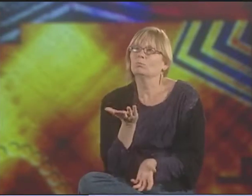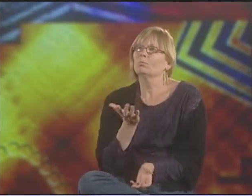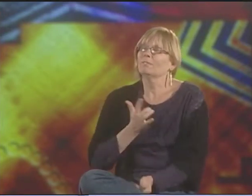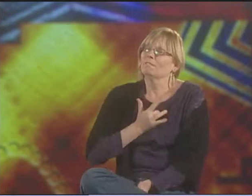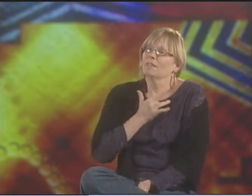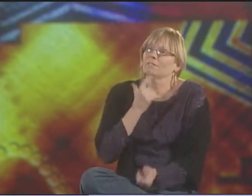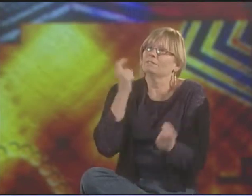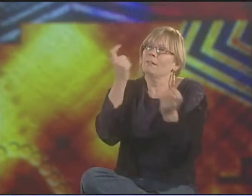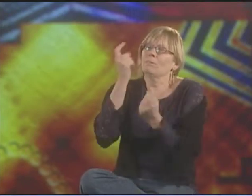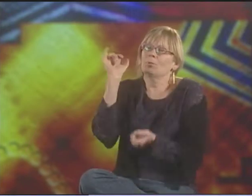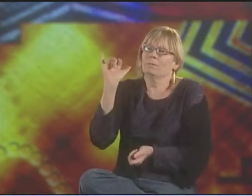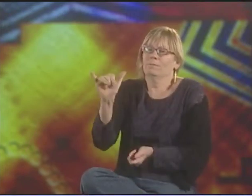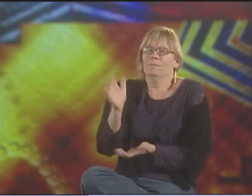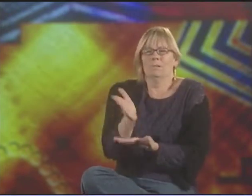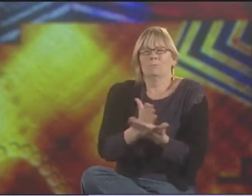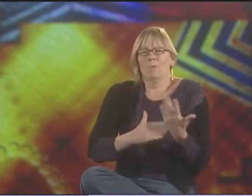THE VISUAL WORLD THAT WE INHABIT.